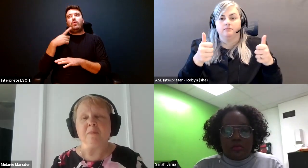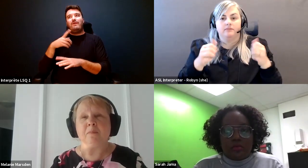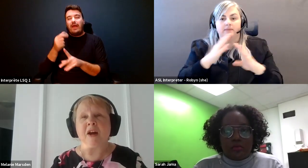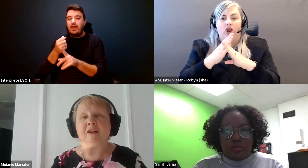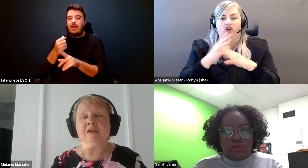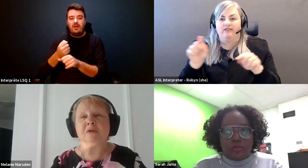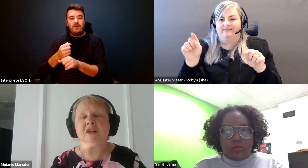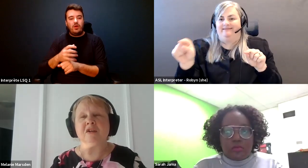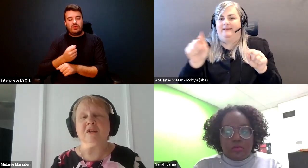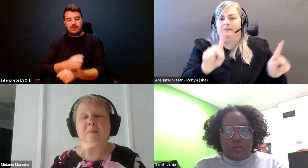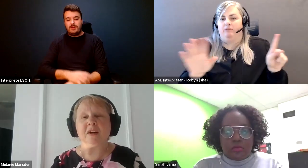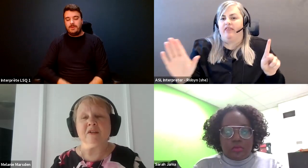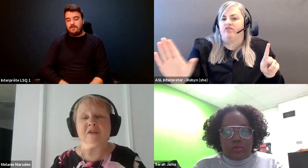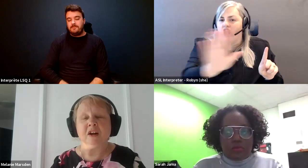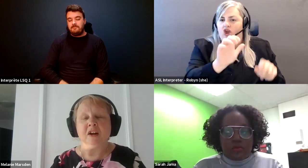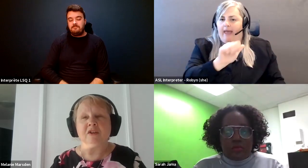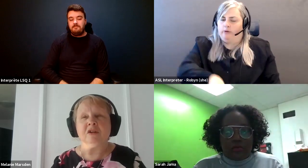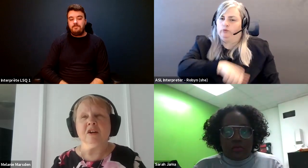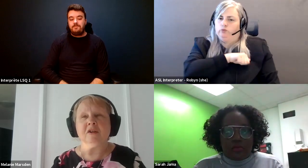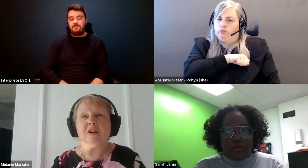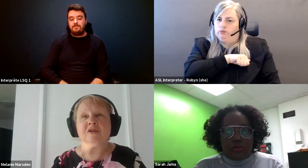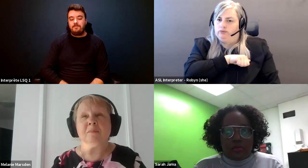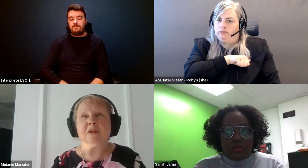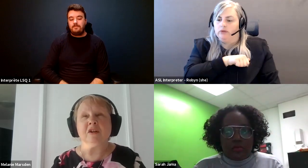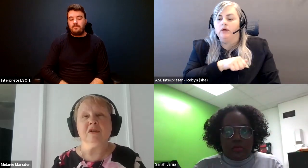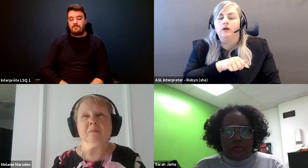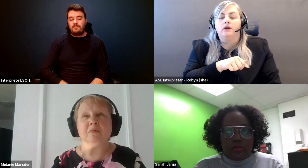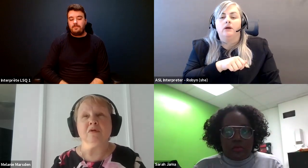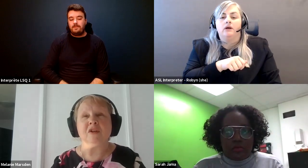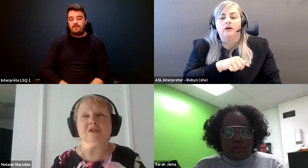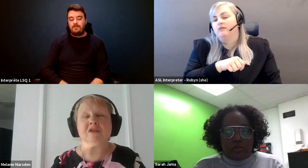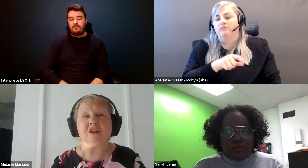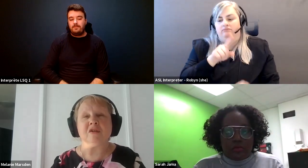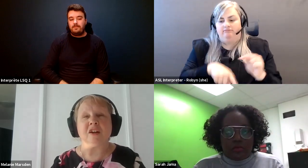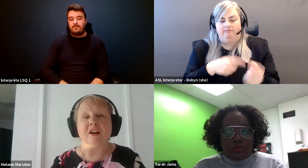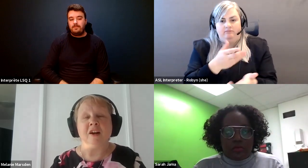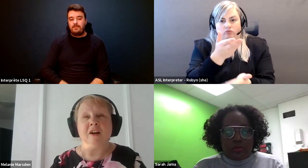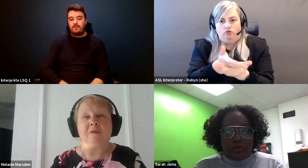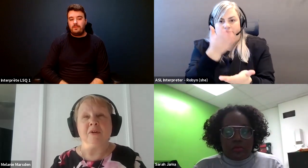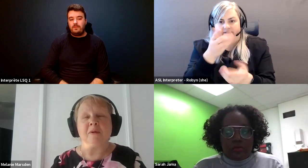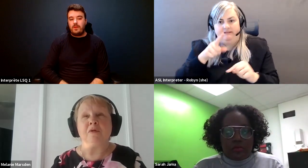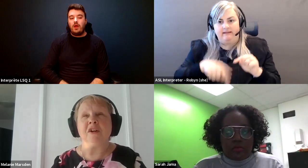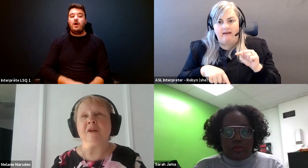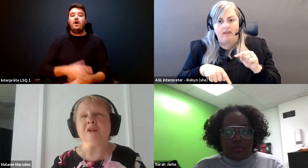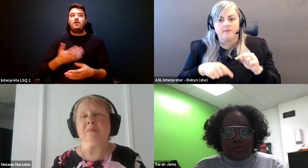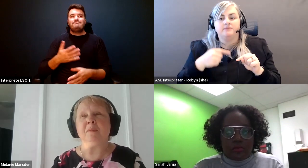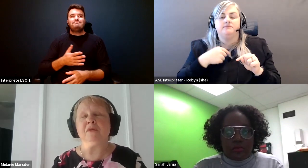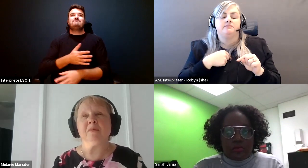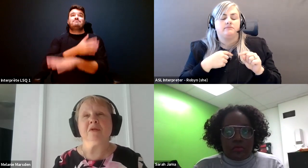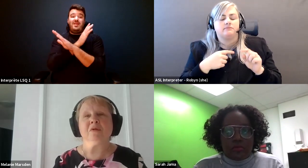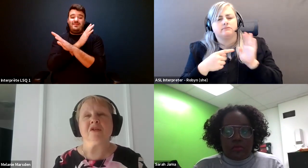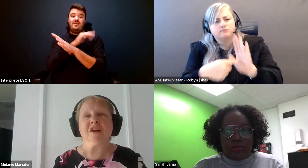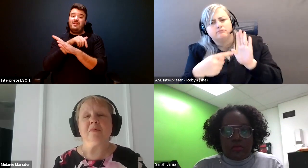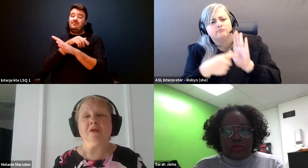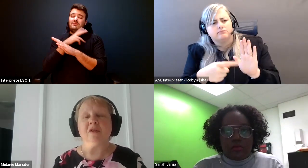Melanie Marsden: And that is particularly because it's not something that you can prove necessarily when I pointed out to people, they would sort of, say, well.